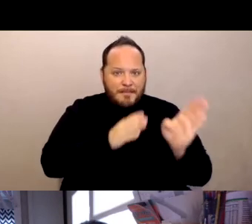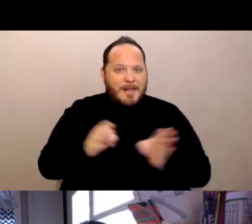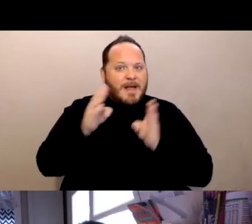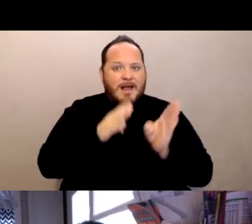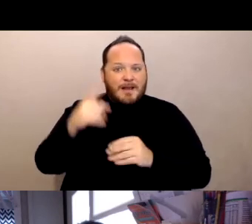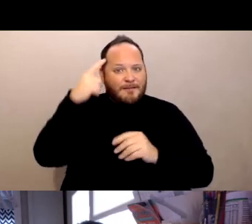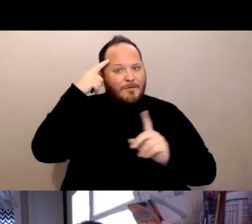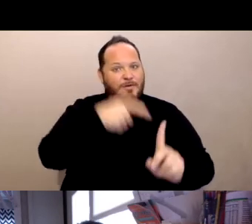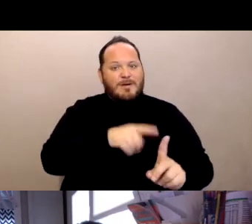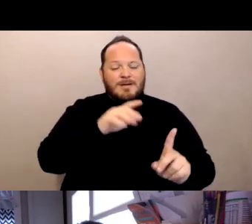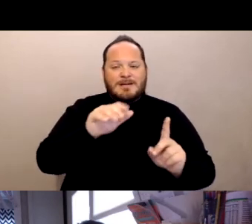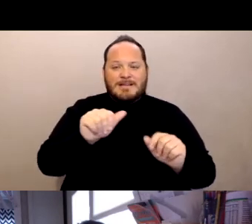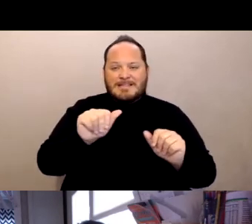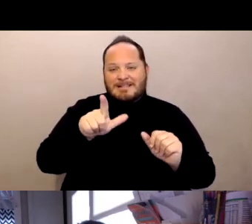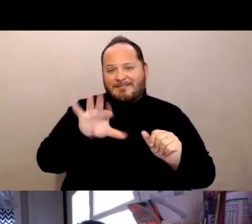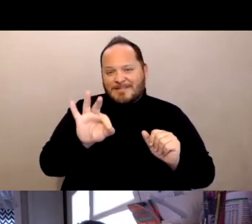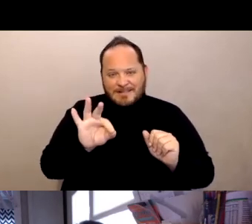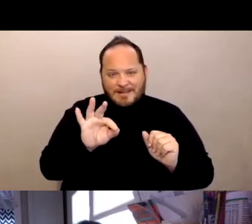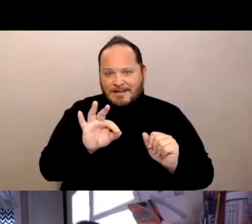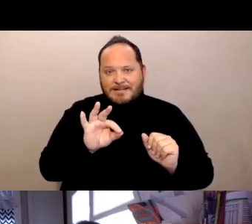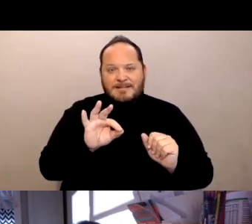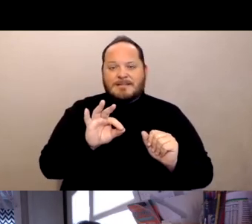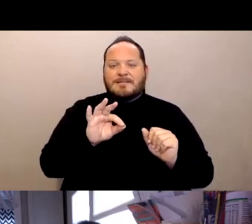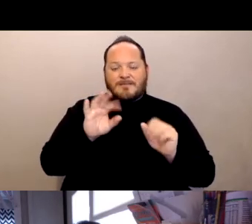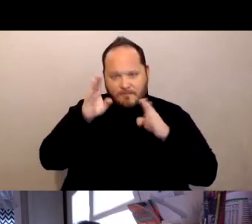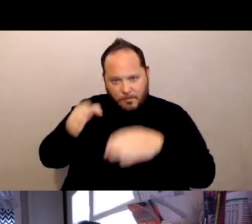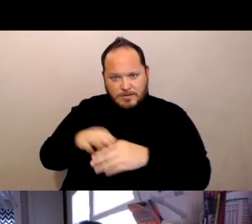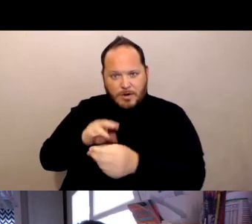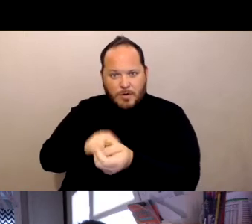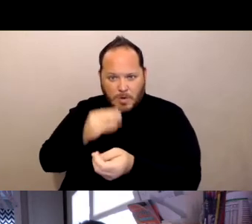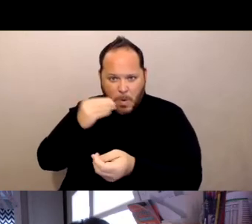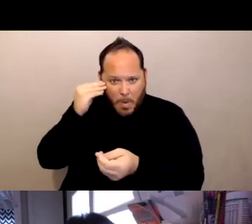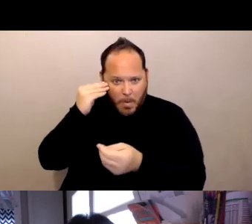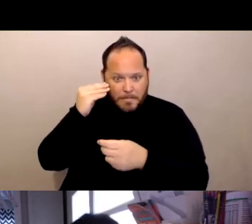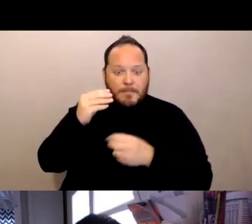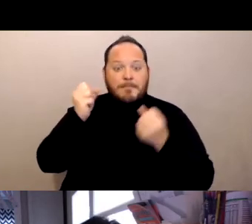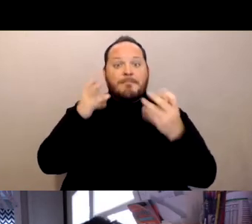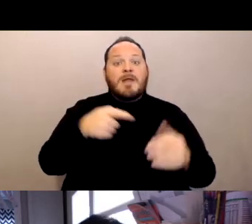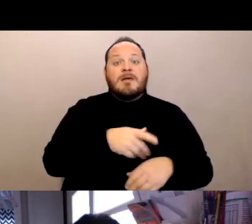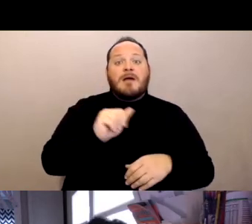were going to be covered with clinics. A lot of assisted living facilities we're telling the residents, they would have to leave the facility